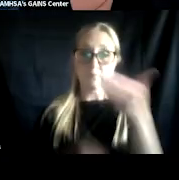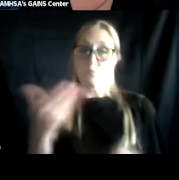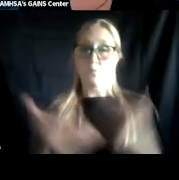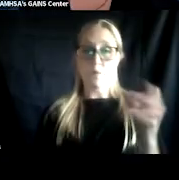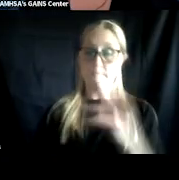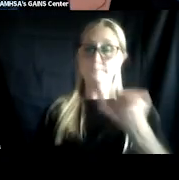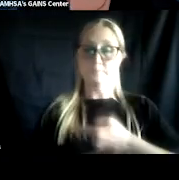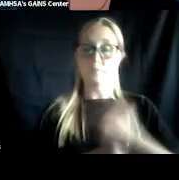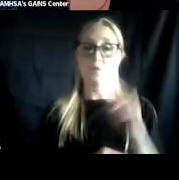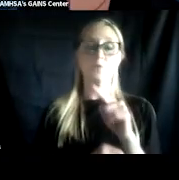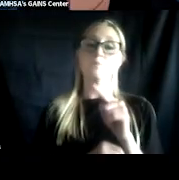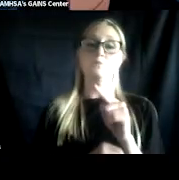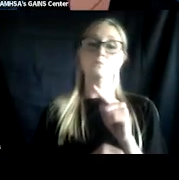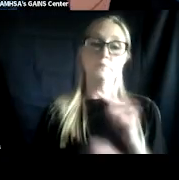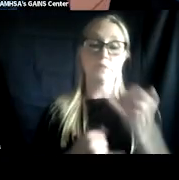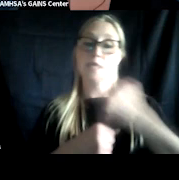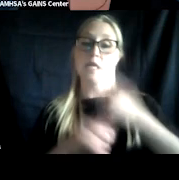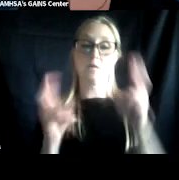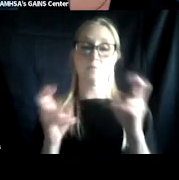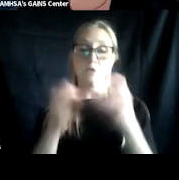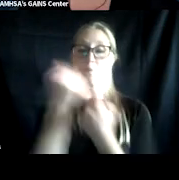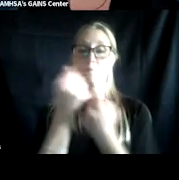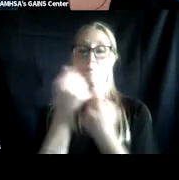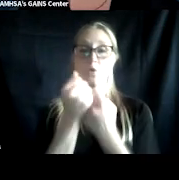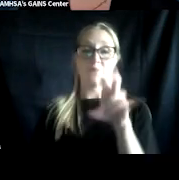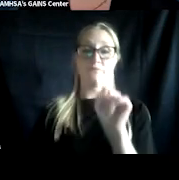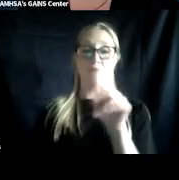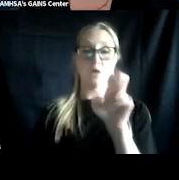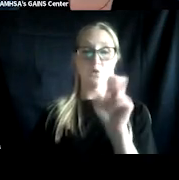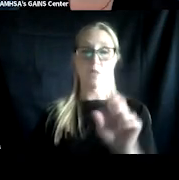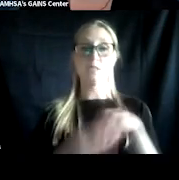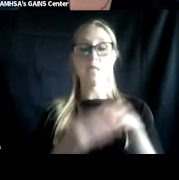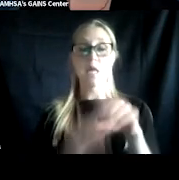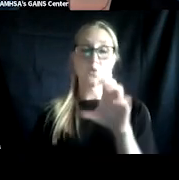Today's webinar is titled, Supporting Veterans in Criminal Justice System Part Two.